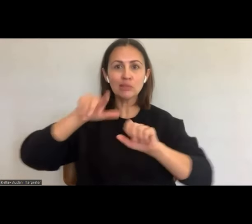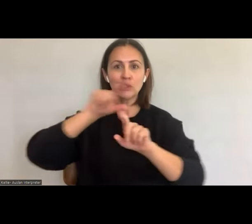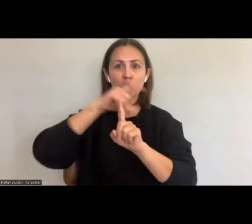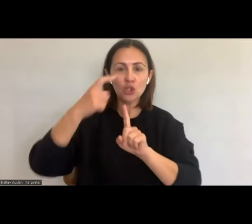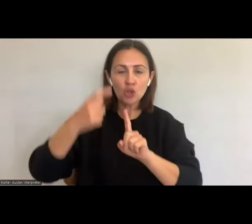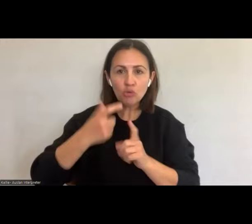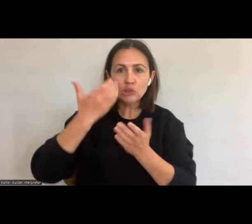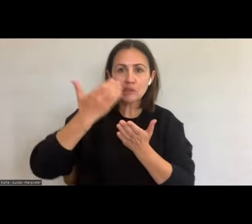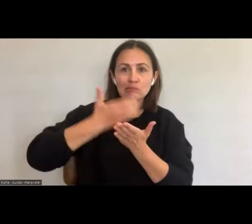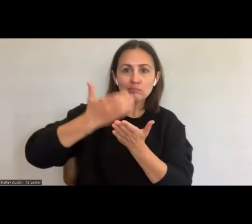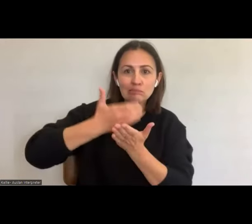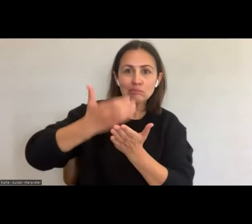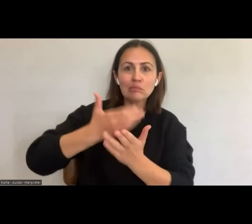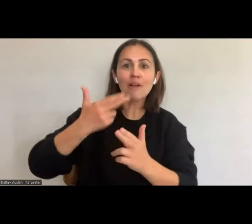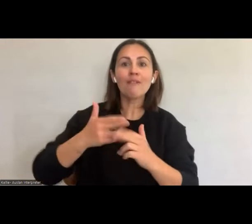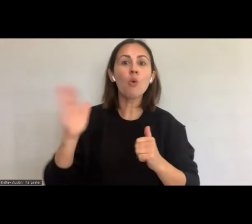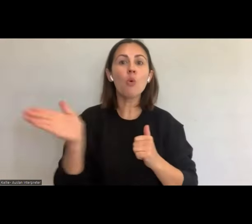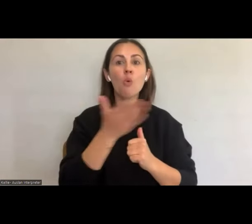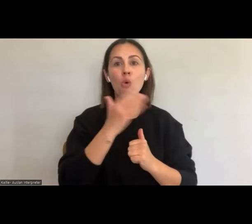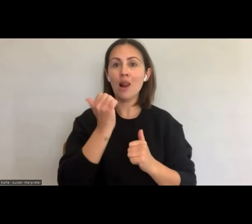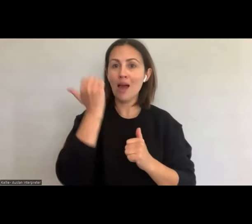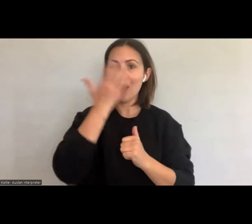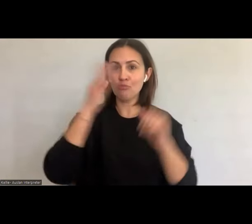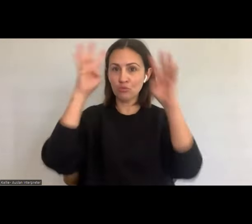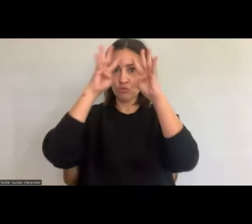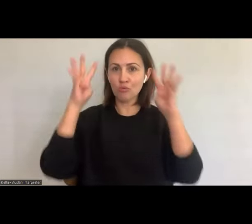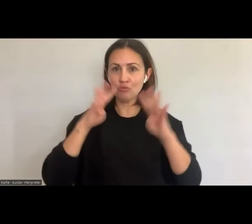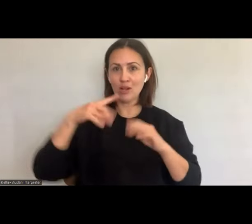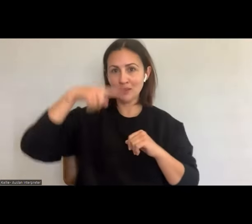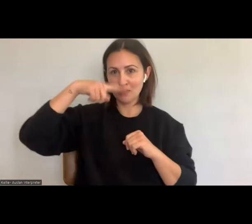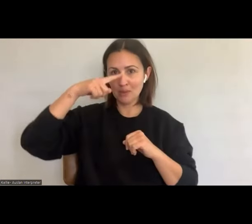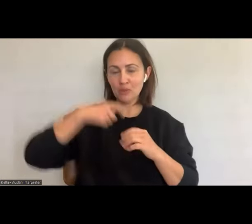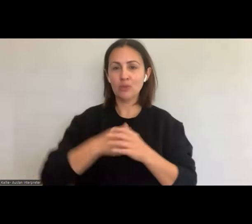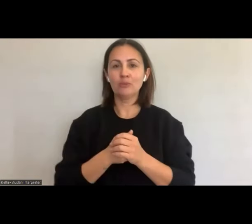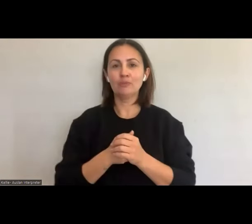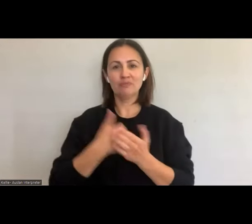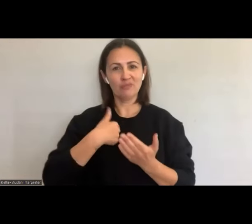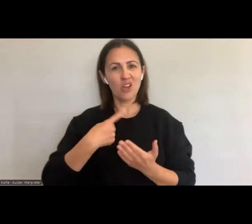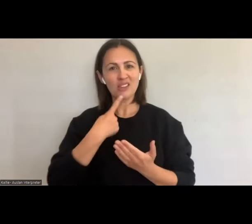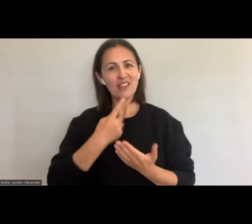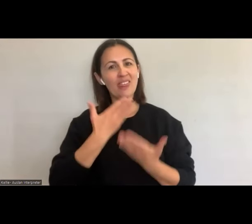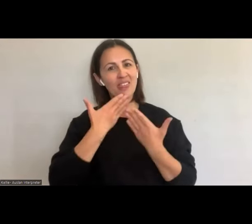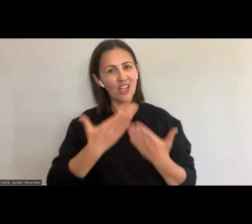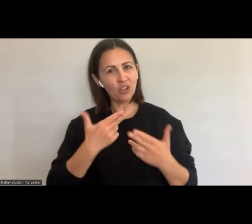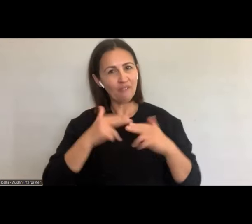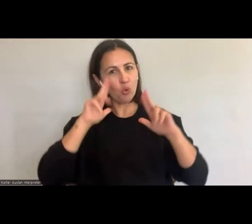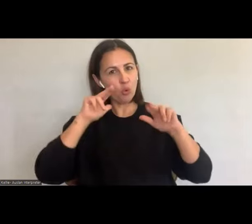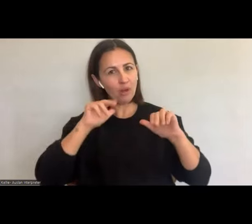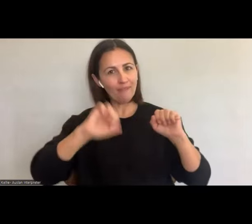We express our gratitude in the sharing of this land and waterways. Our sorrow or the